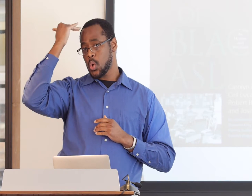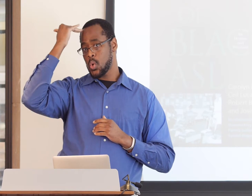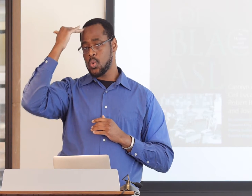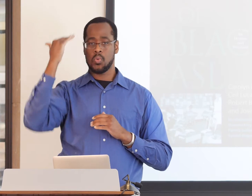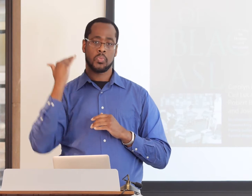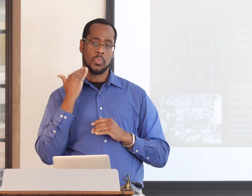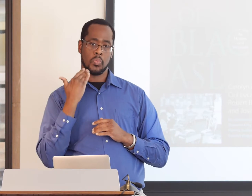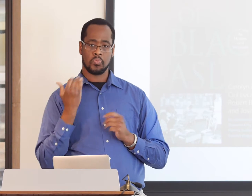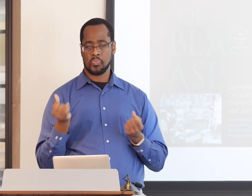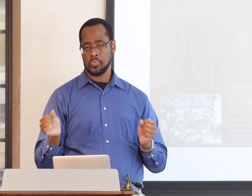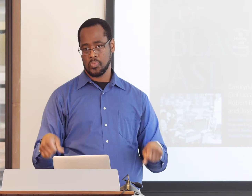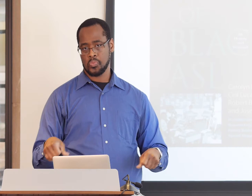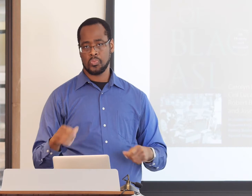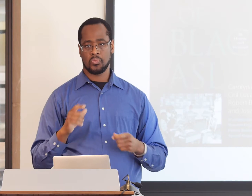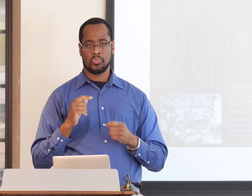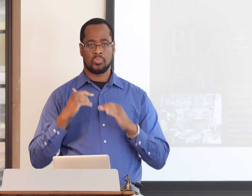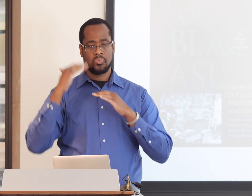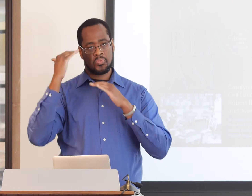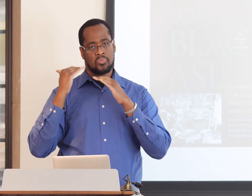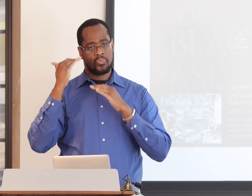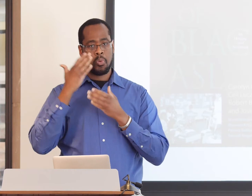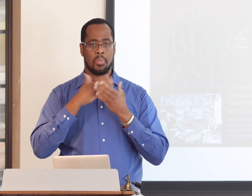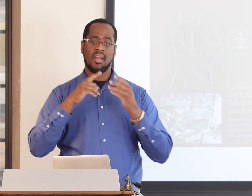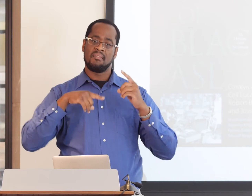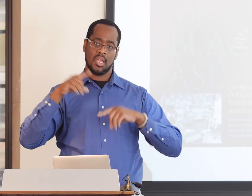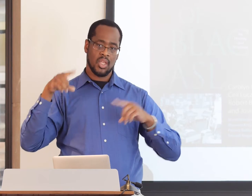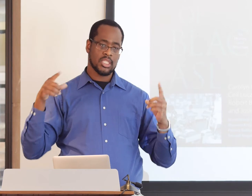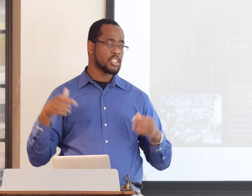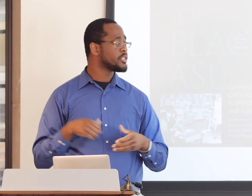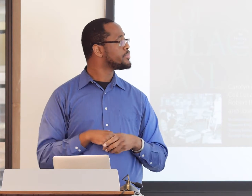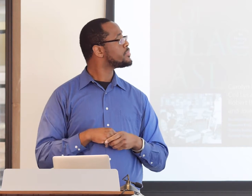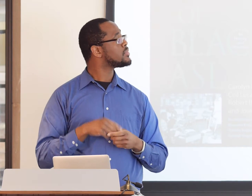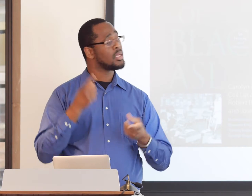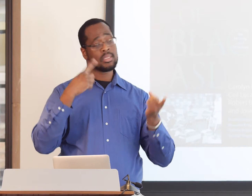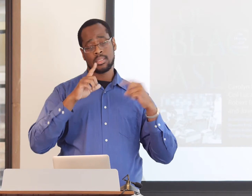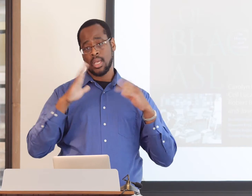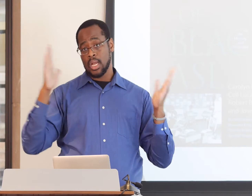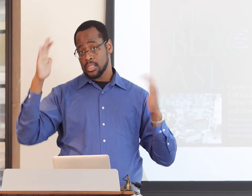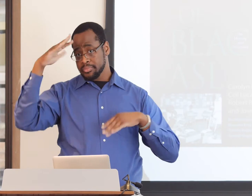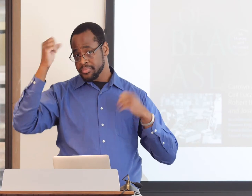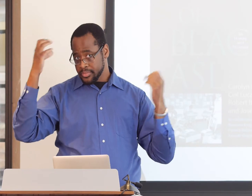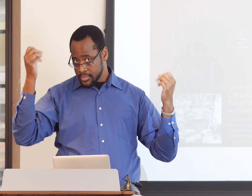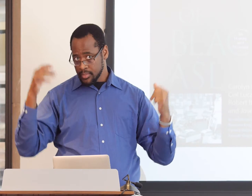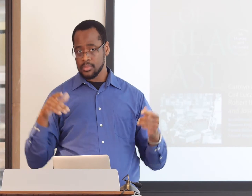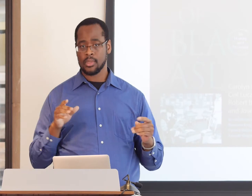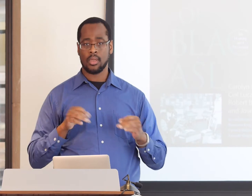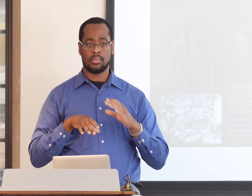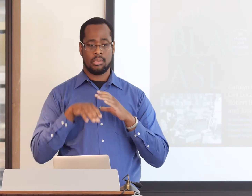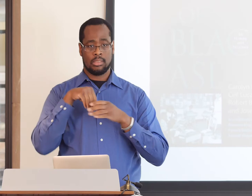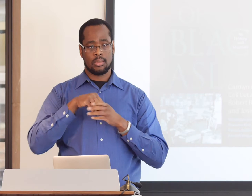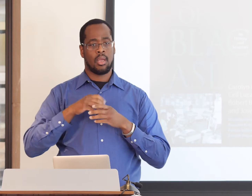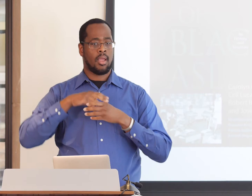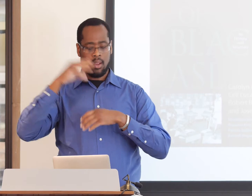whether it be the forehead or lower chin area, and we notice some variation within that.